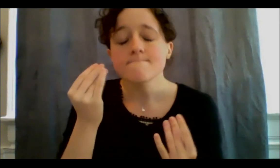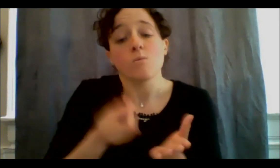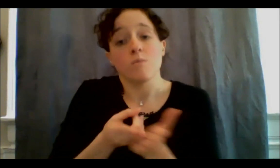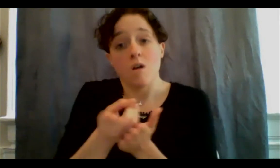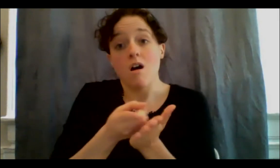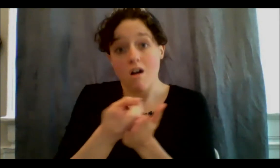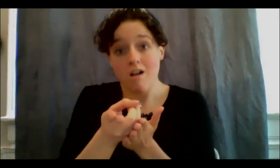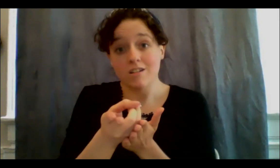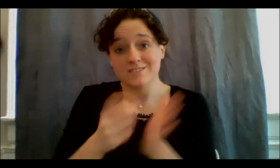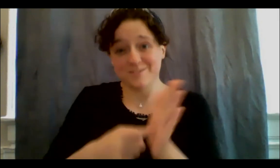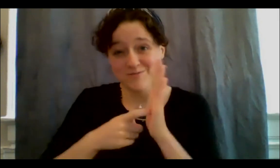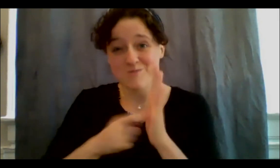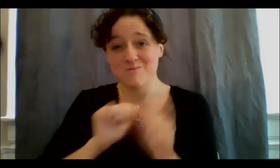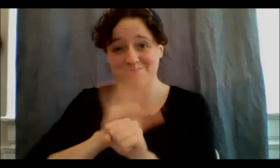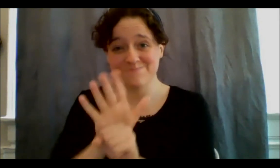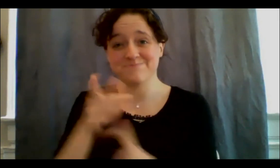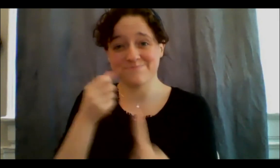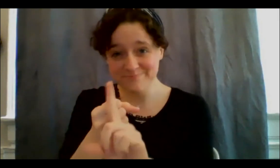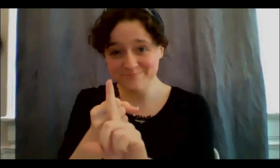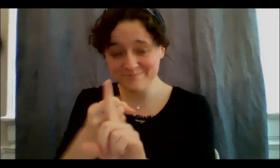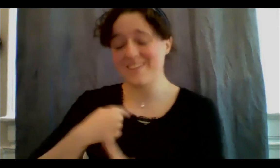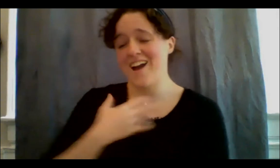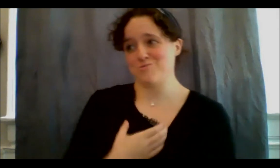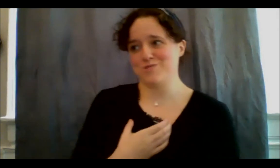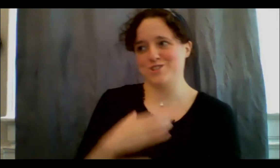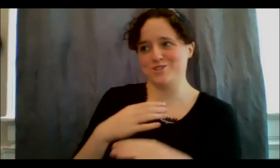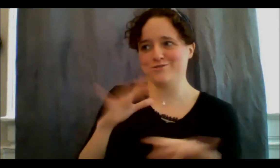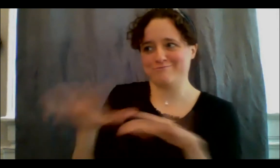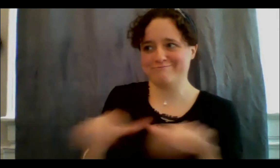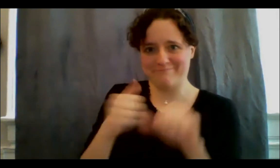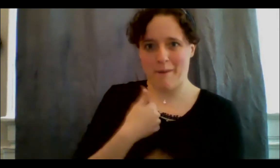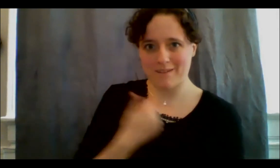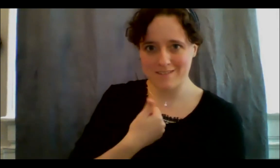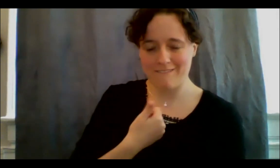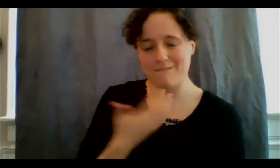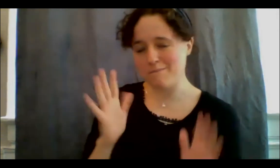was all me, but it took the world stopping for me to actually stop. And for me to,